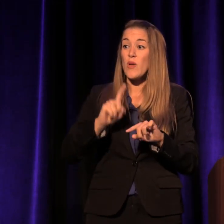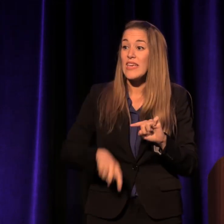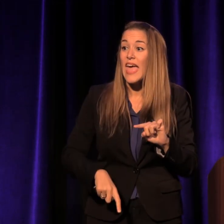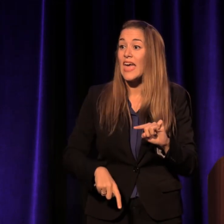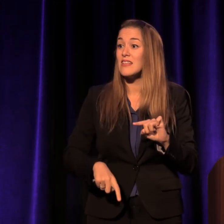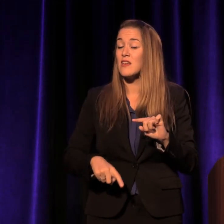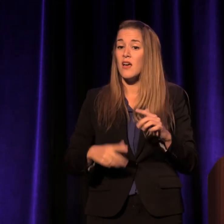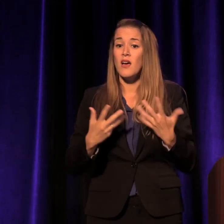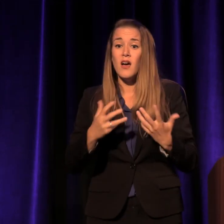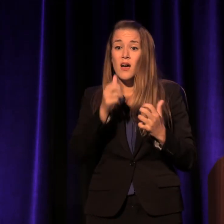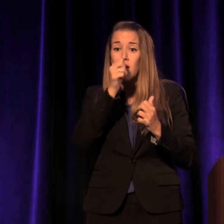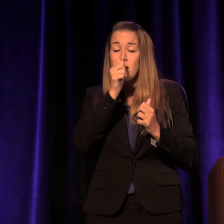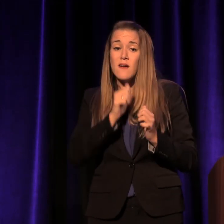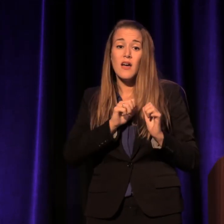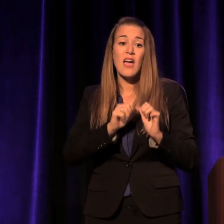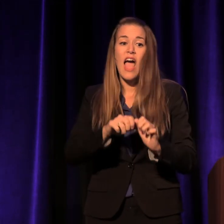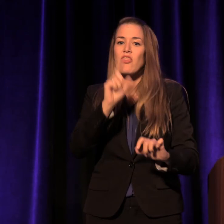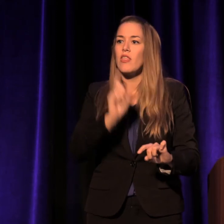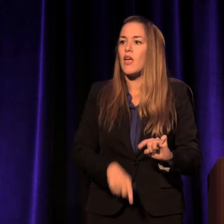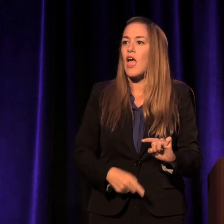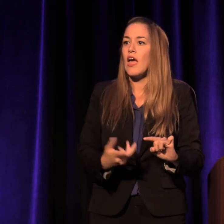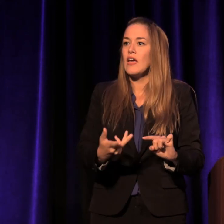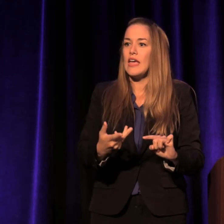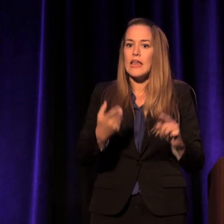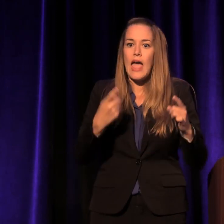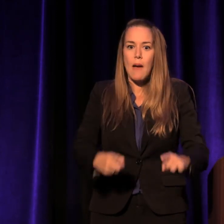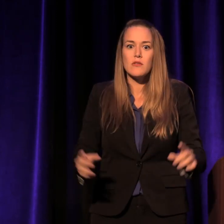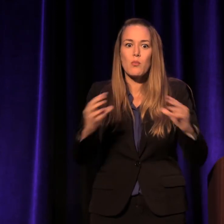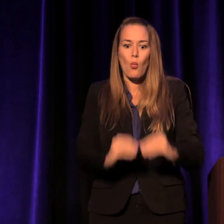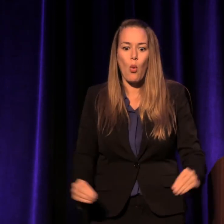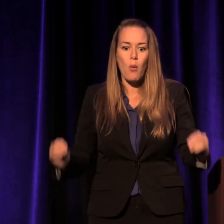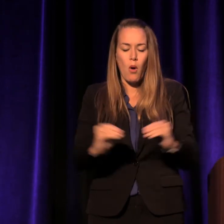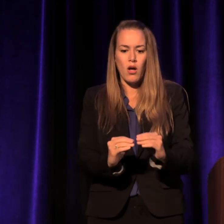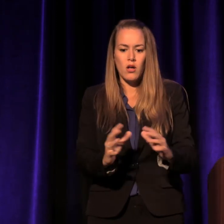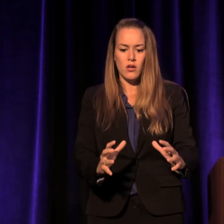They are the new walking wounded of our country.